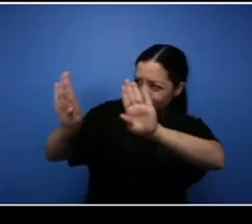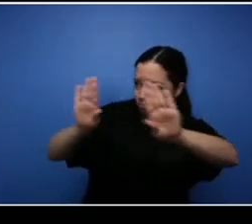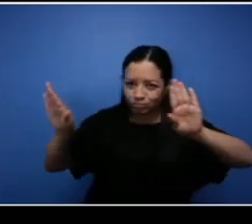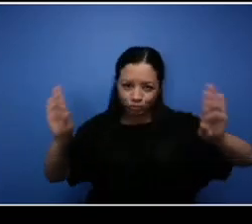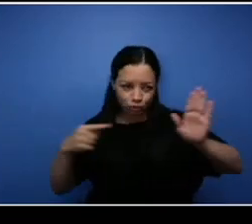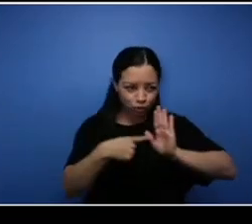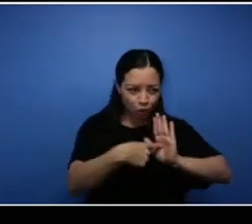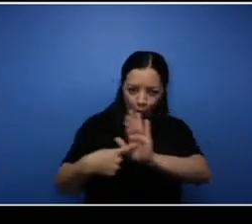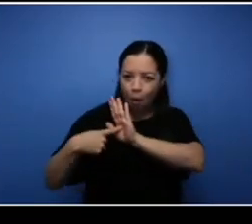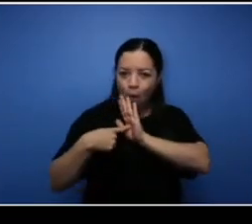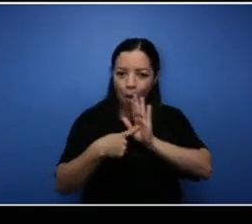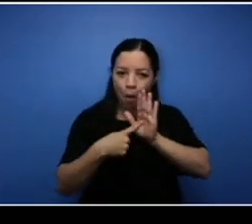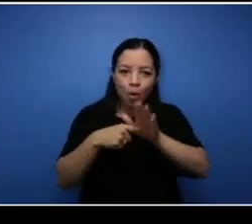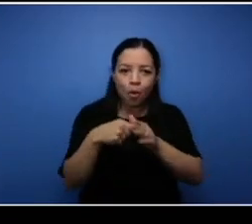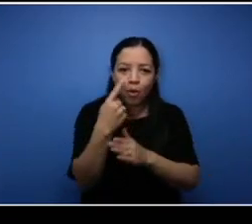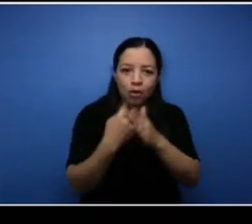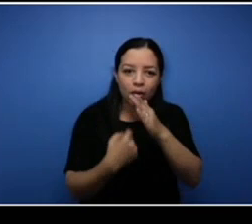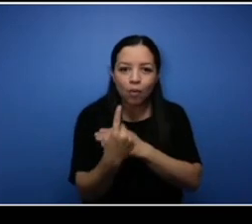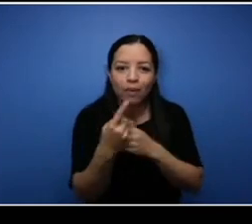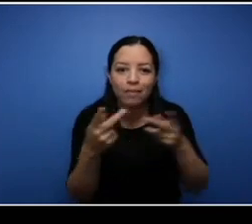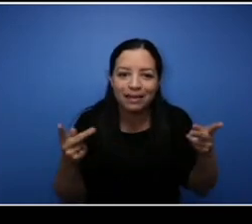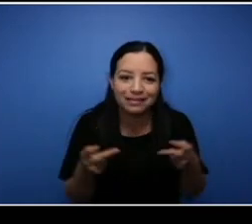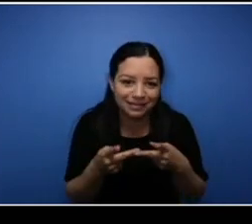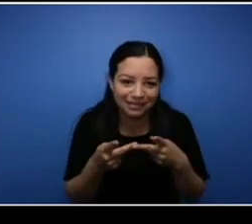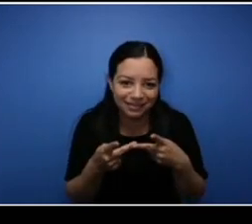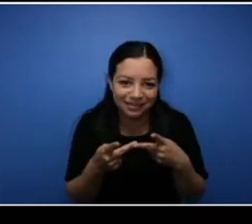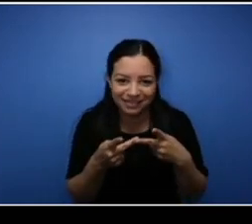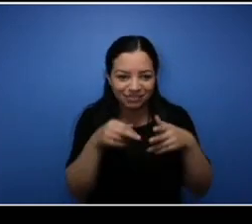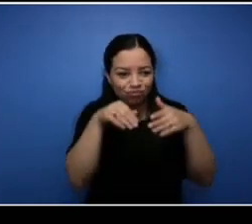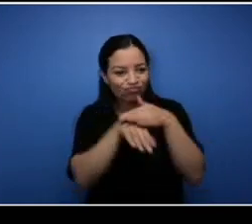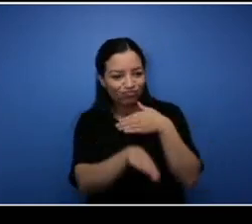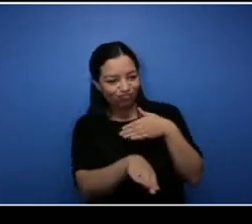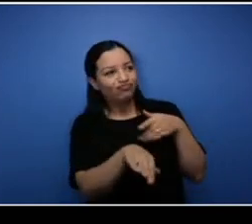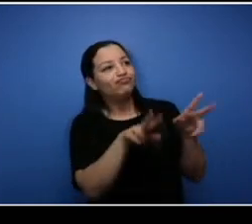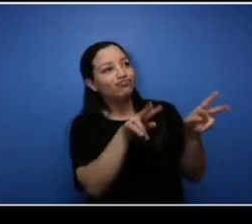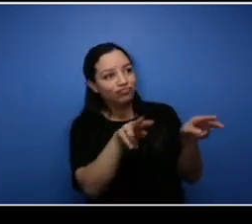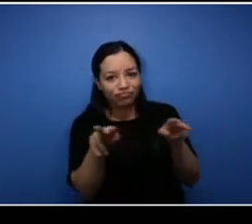and you know give it you know a place for people to kind of come together because that's